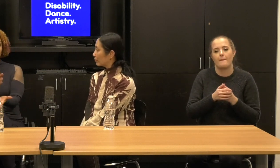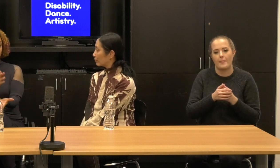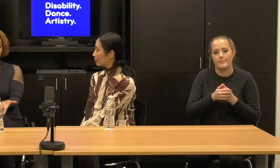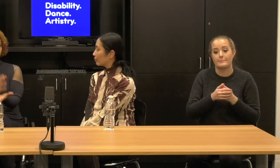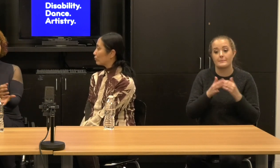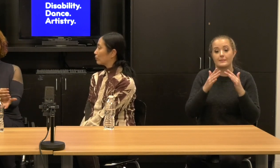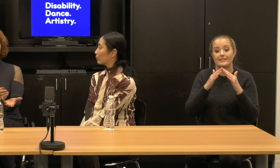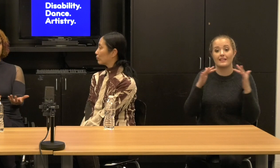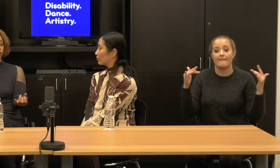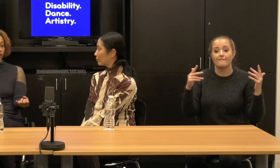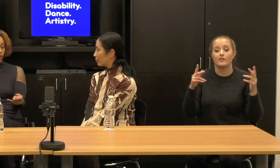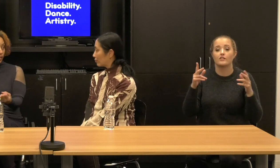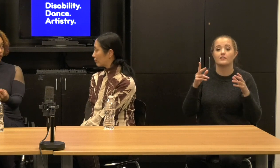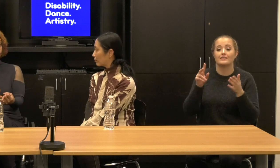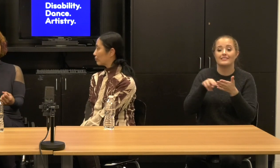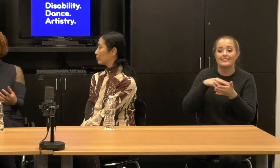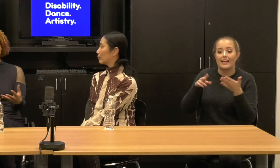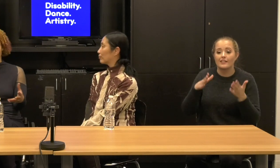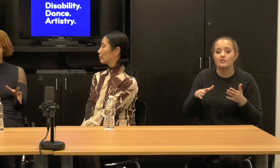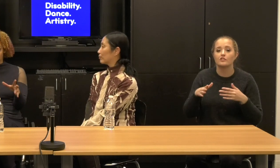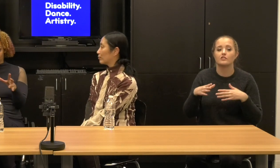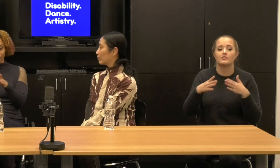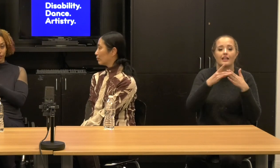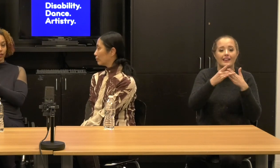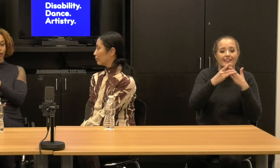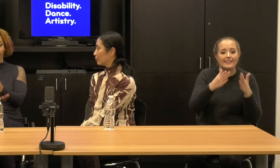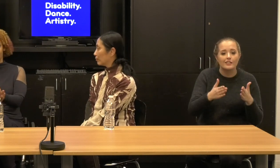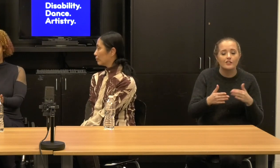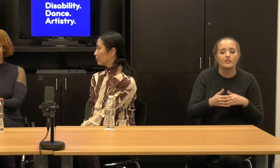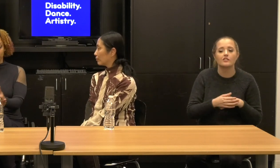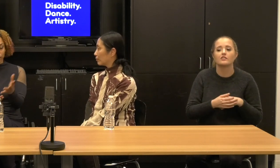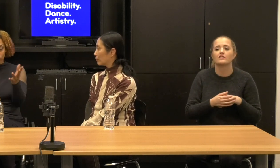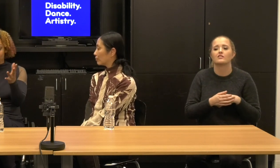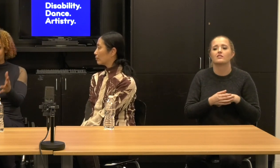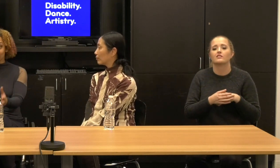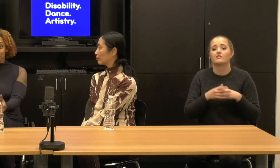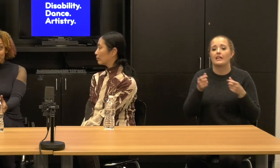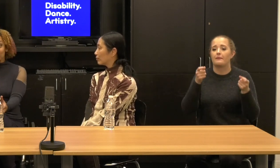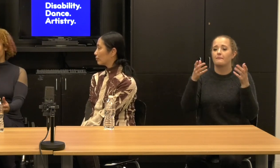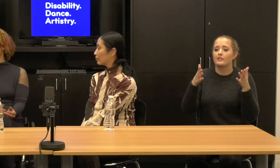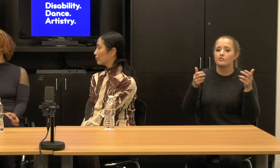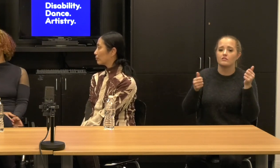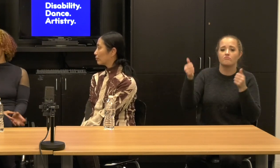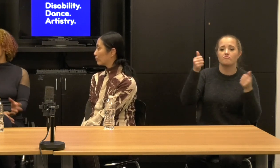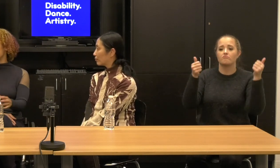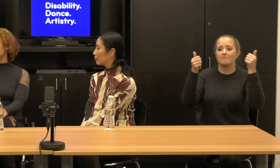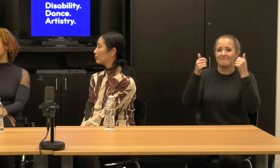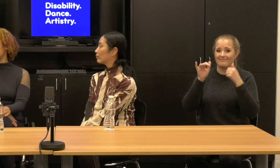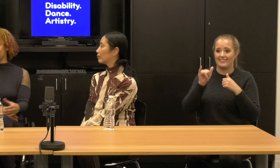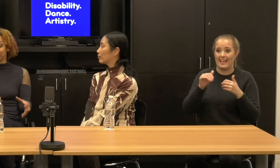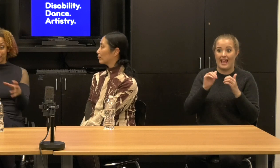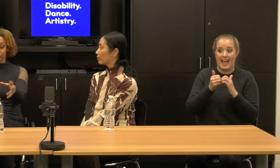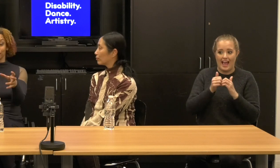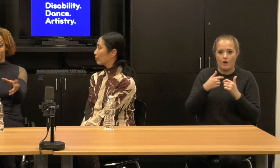you get the best leaders, the best administrators. Yeah. That's how we get.